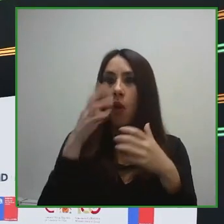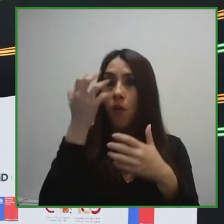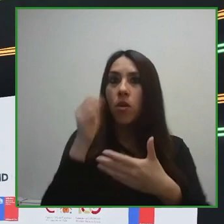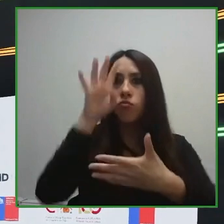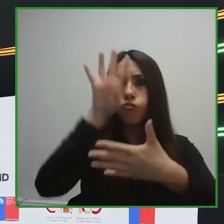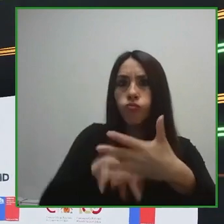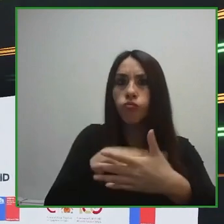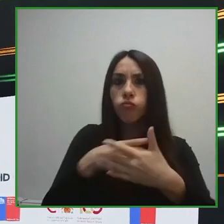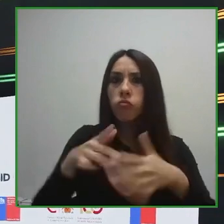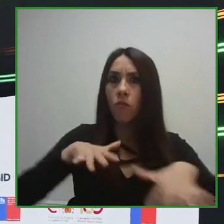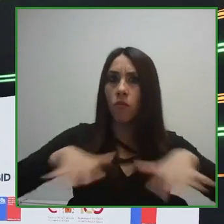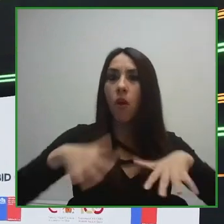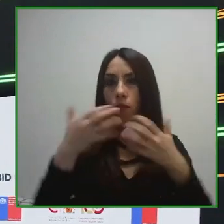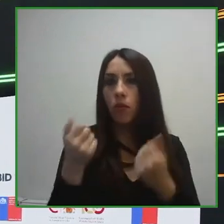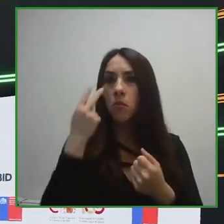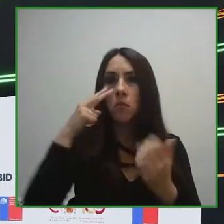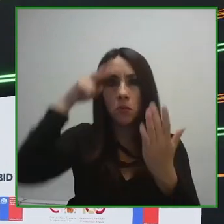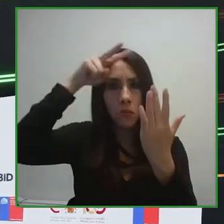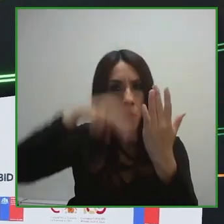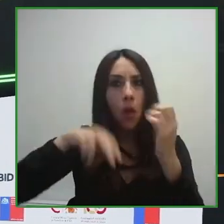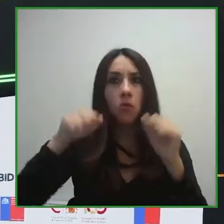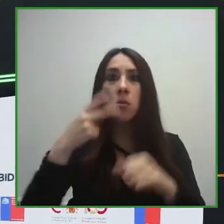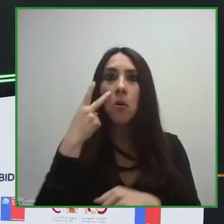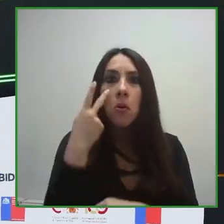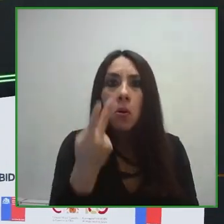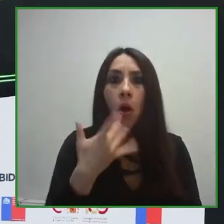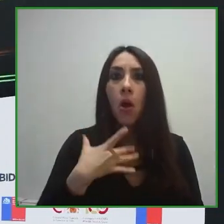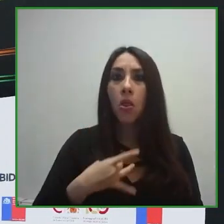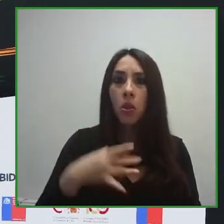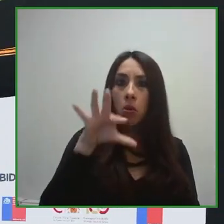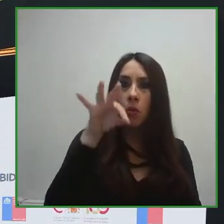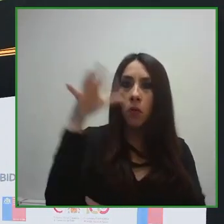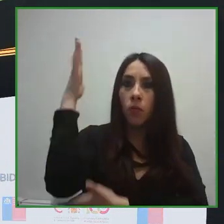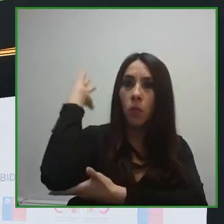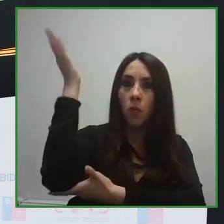But if you cannot see the sessions at the moment of that broadcasting,